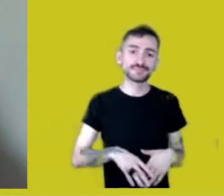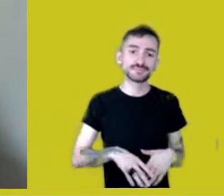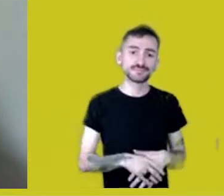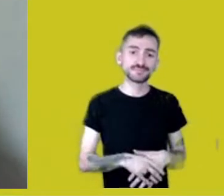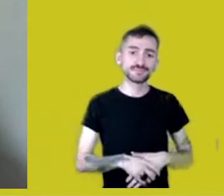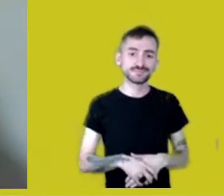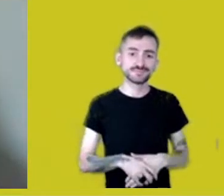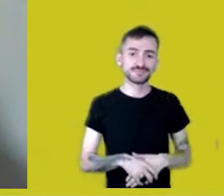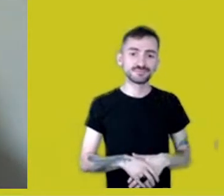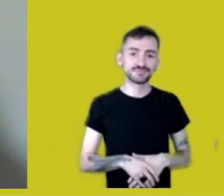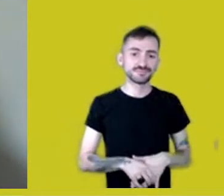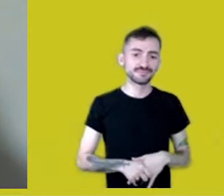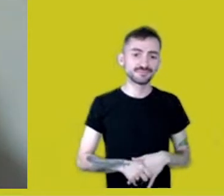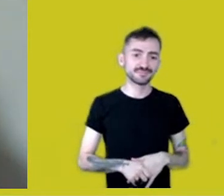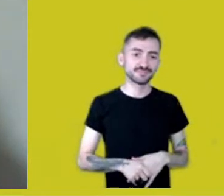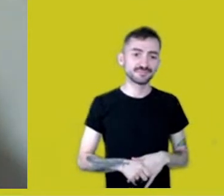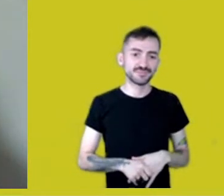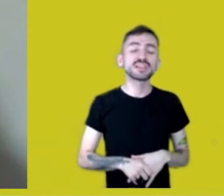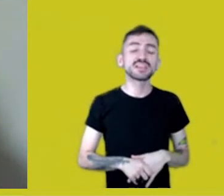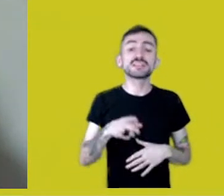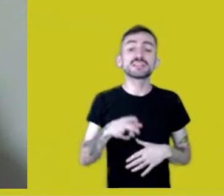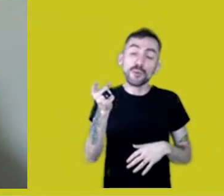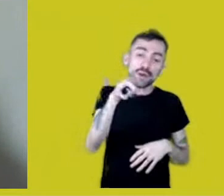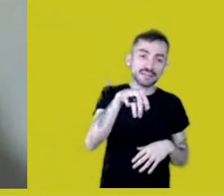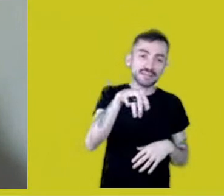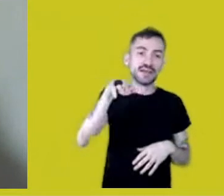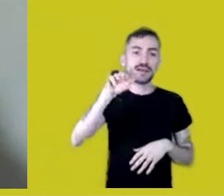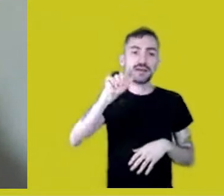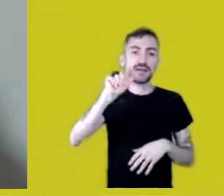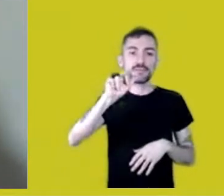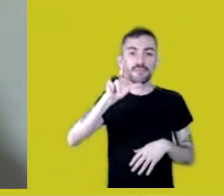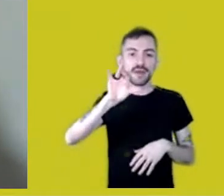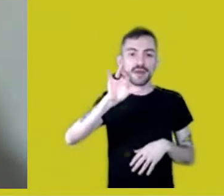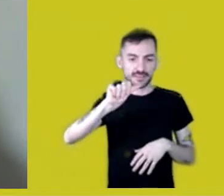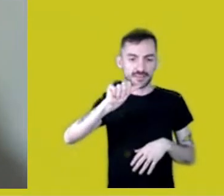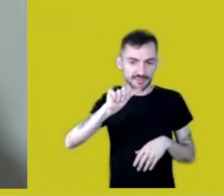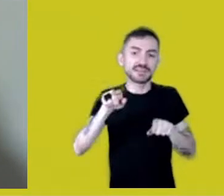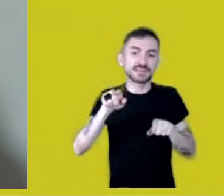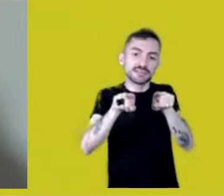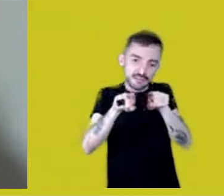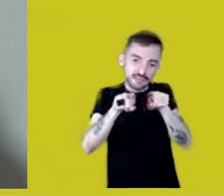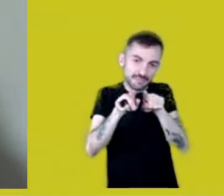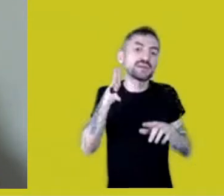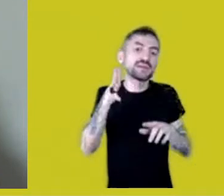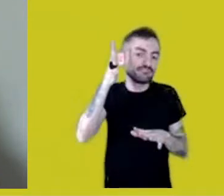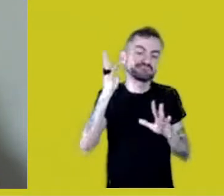Then I’ll let Márcia make her final statement.